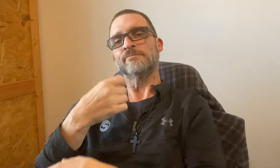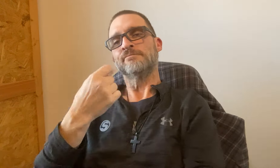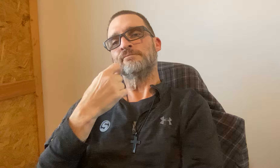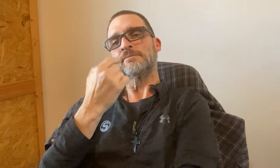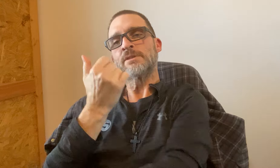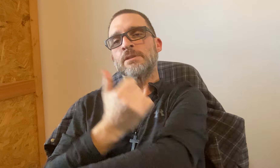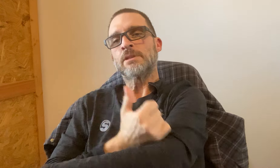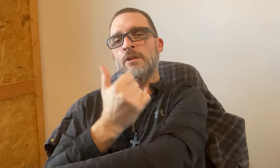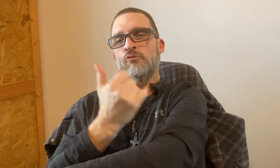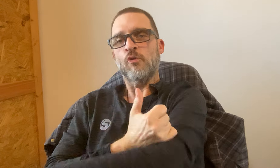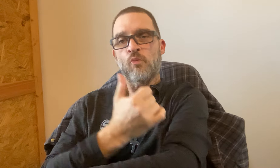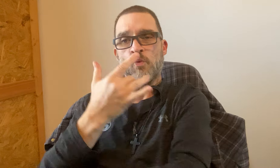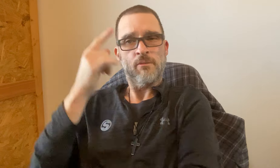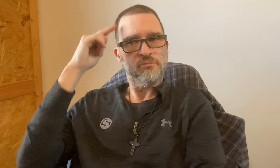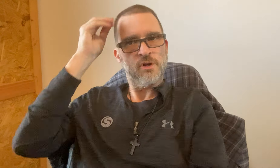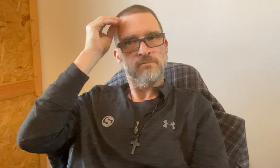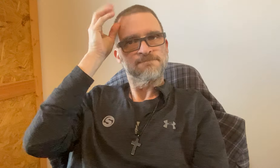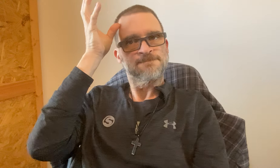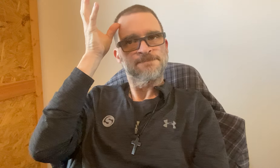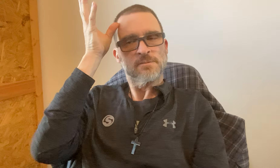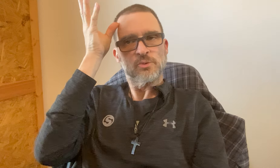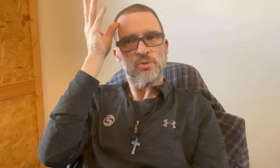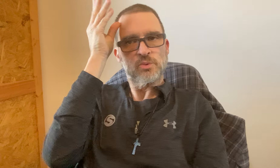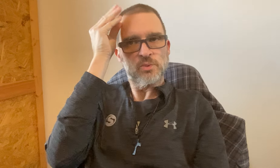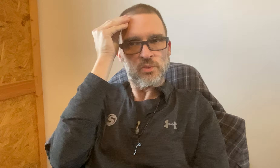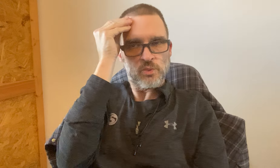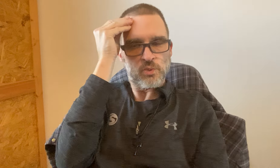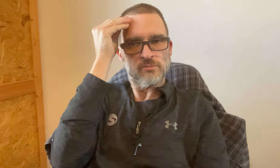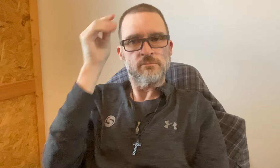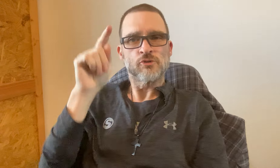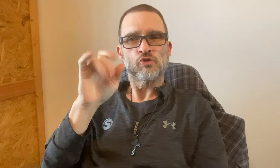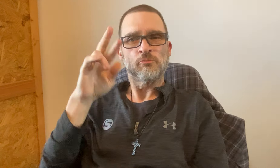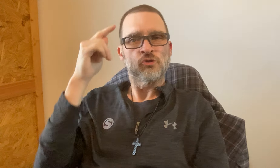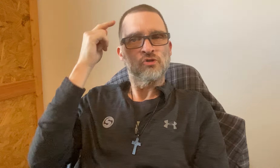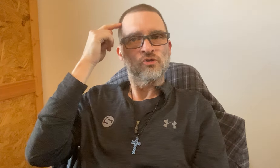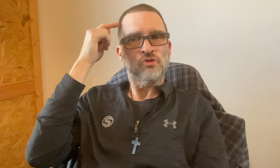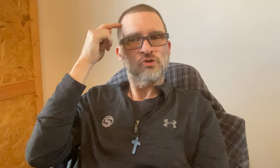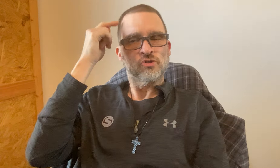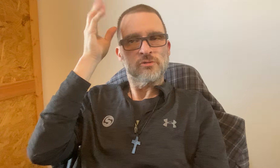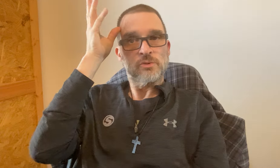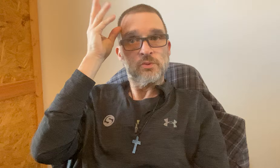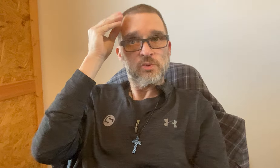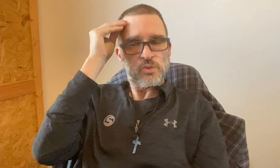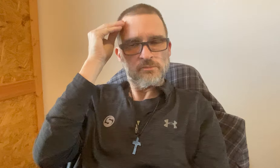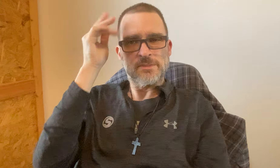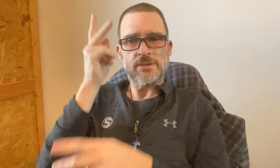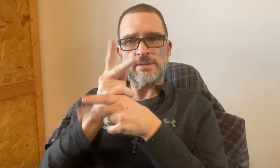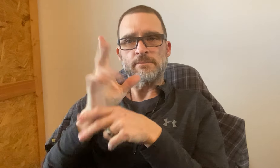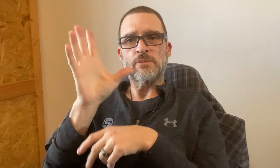The doctor want me to take steroid pills for my brain tumor to shrink.